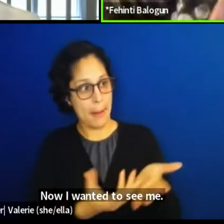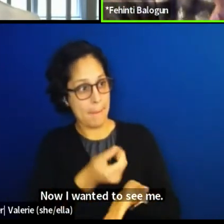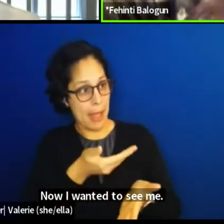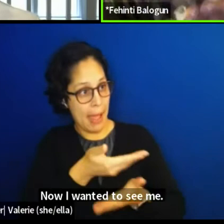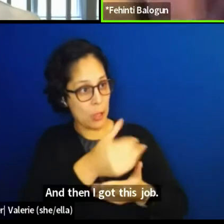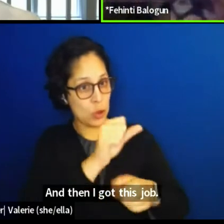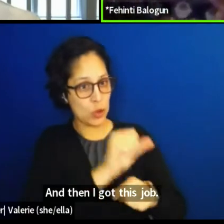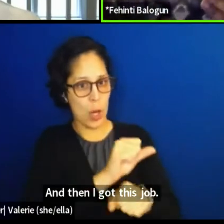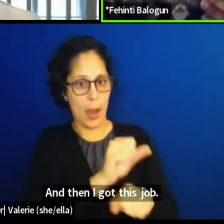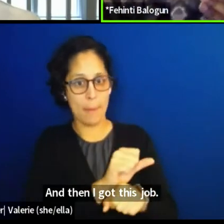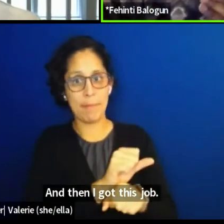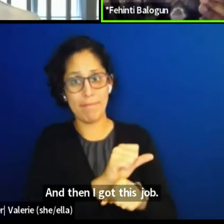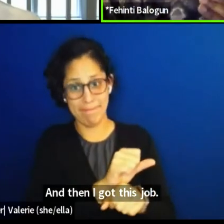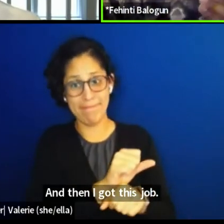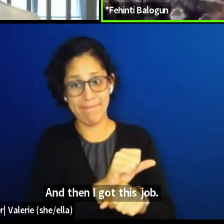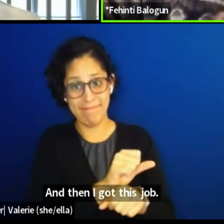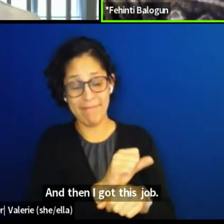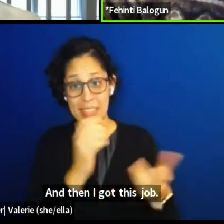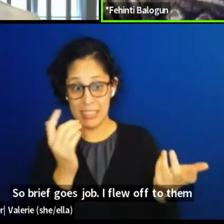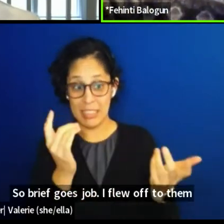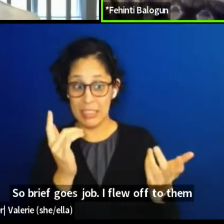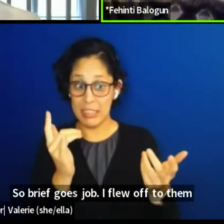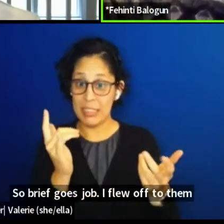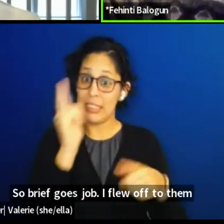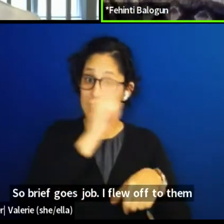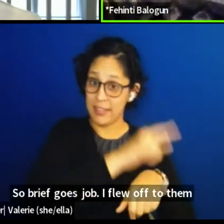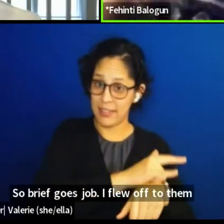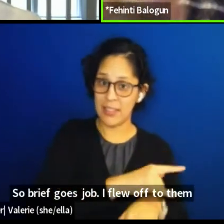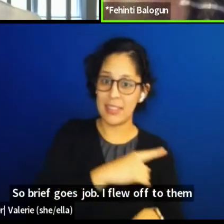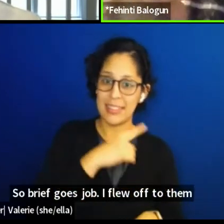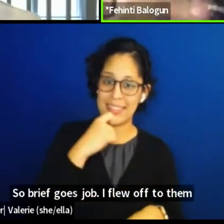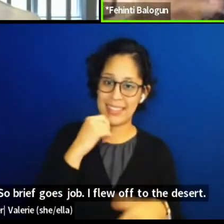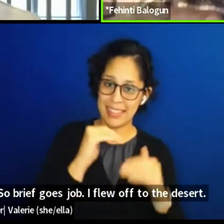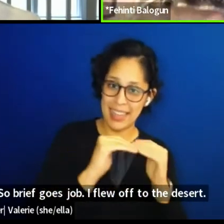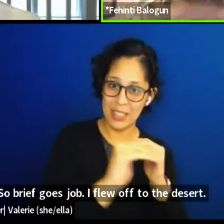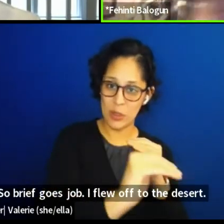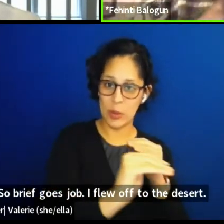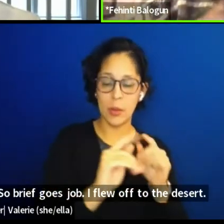'Cause job, I flew off to the desert, but just before I did,